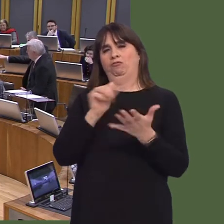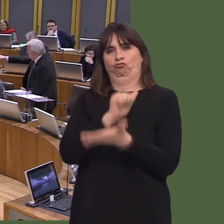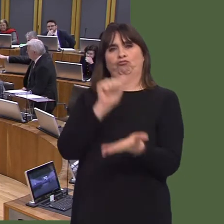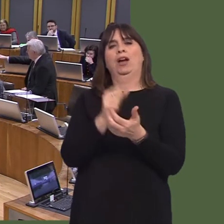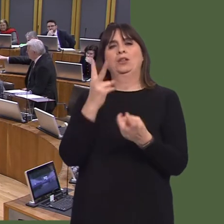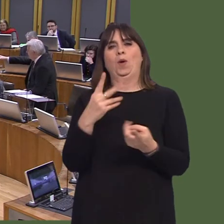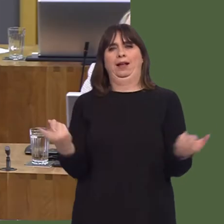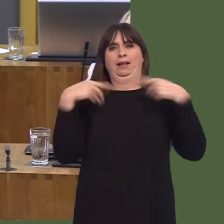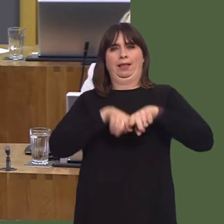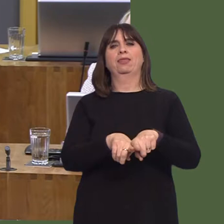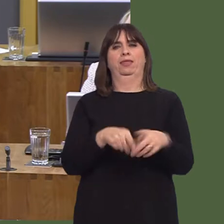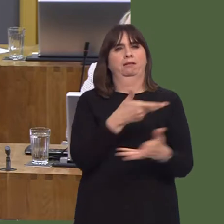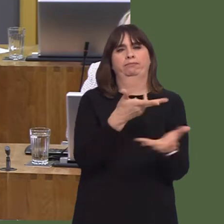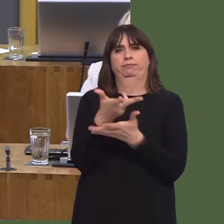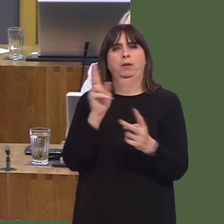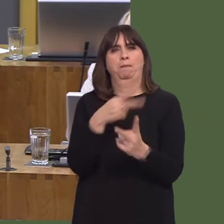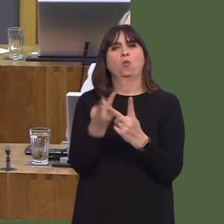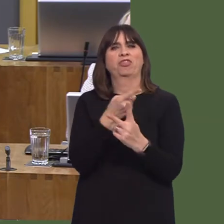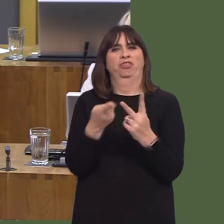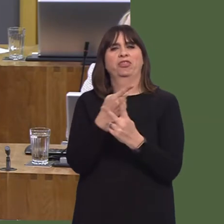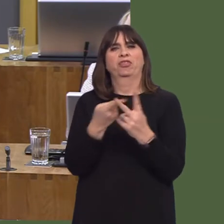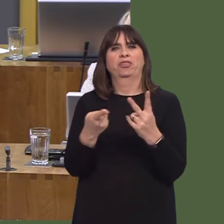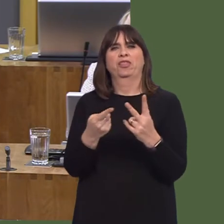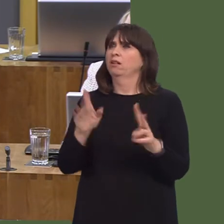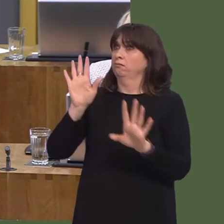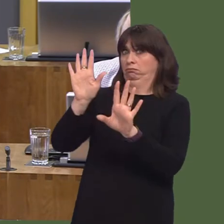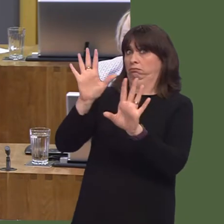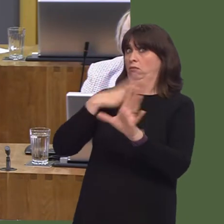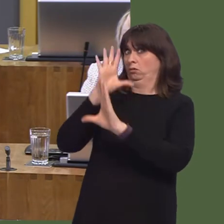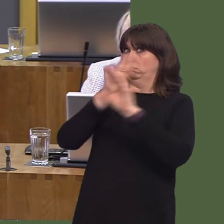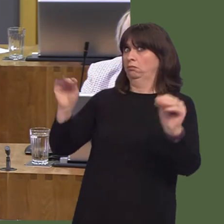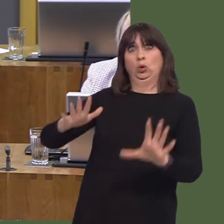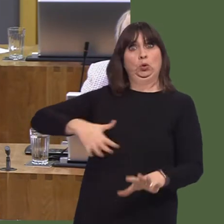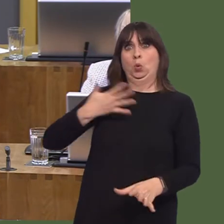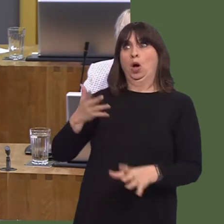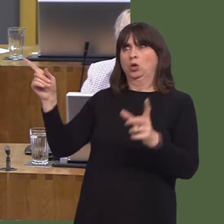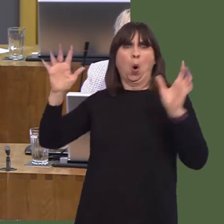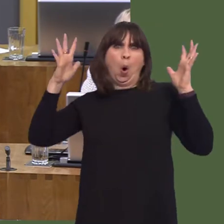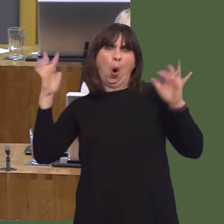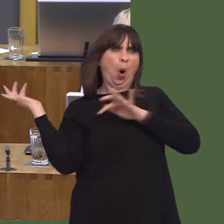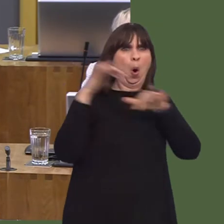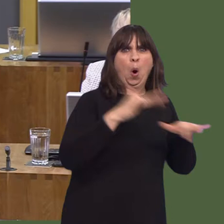Hopeóthe hope is this: Wales is a place, a destination where companies from all around the world want to come; that Wales is a place where people are seen as being innovative,